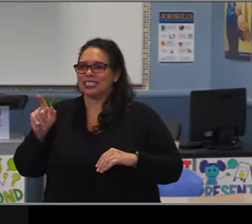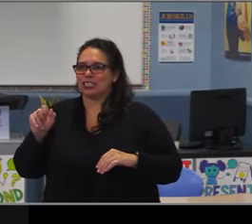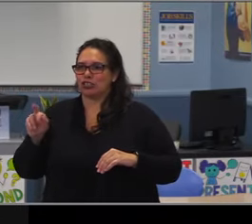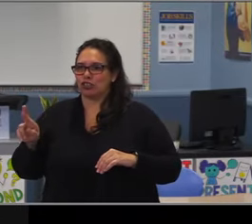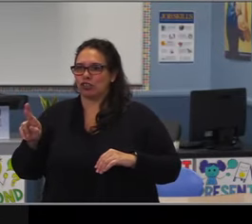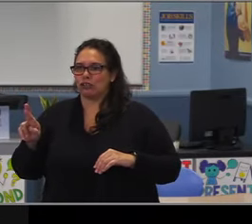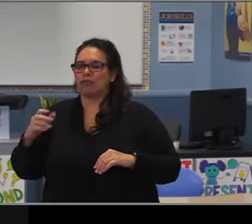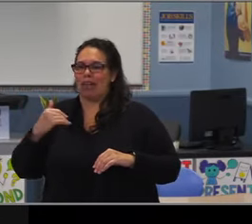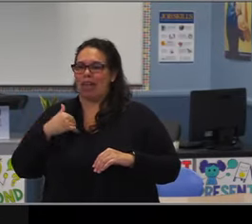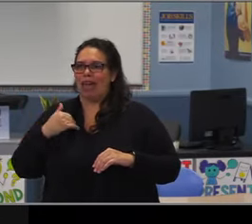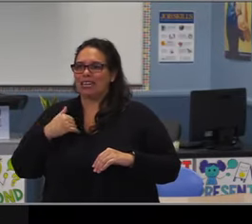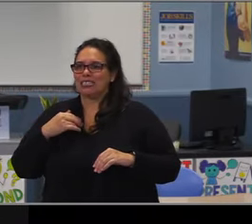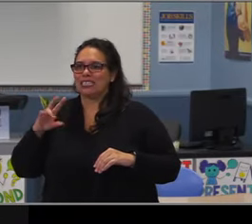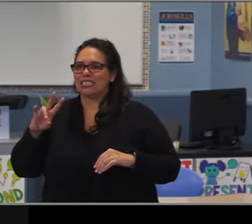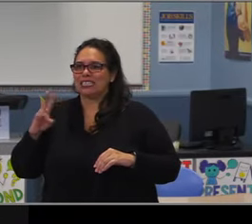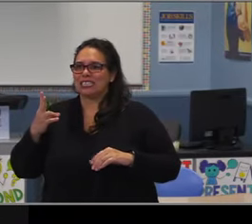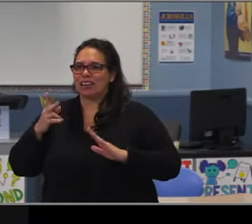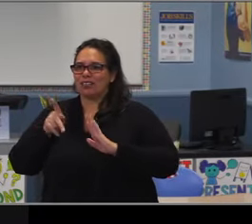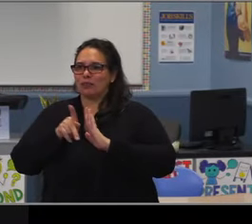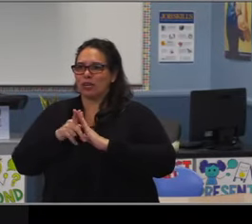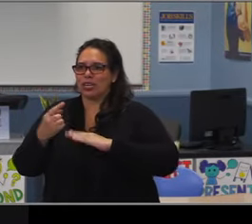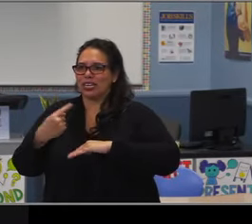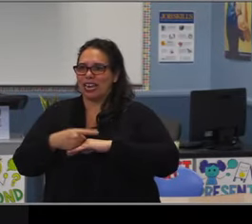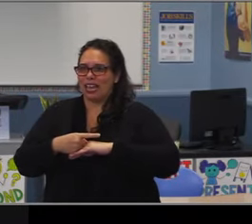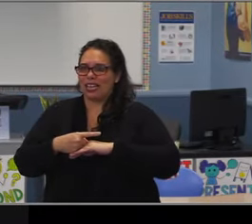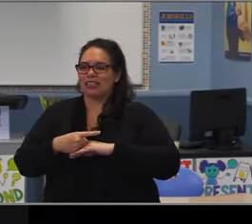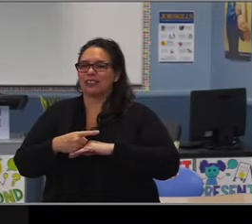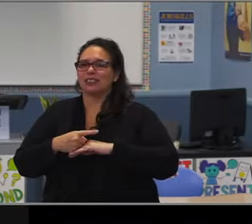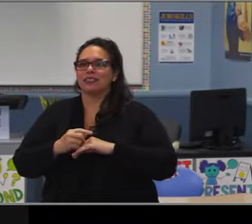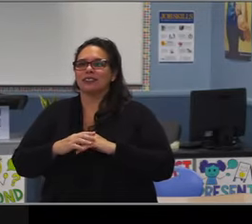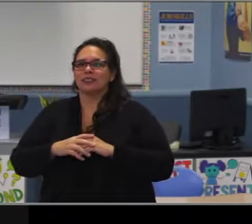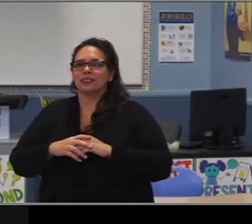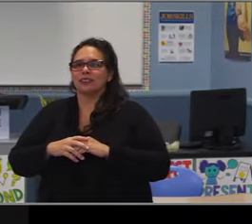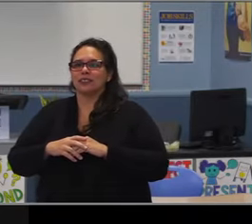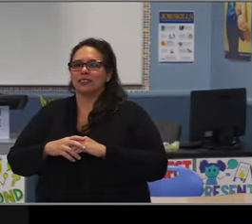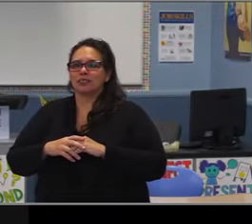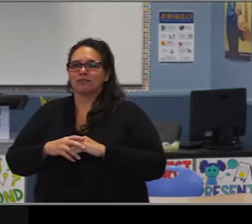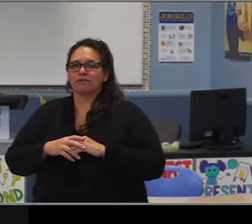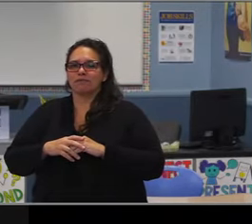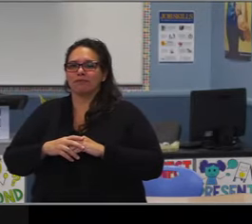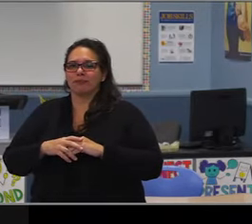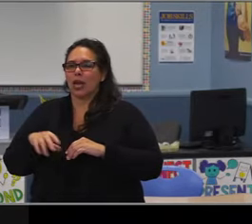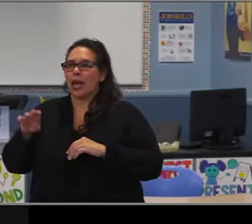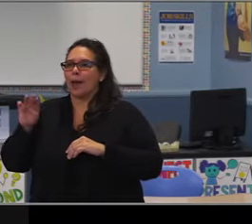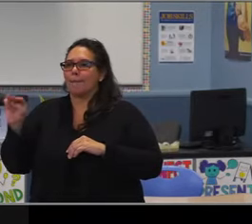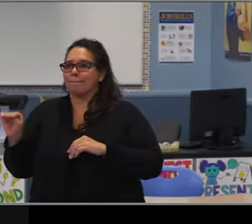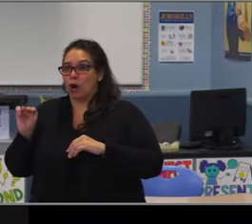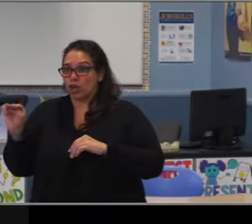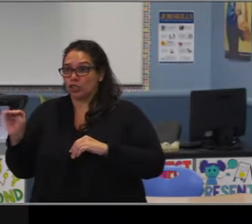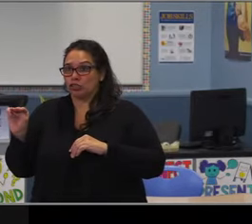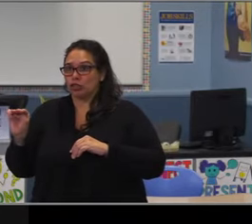and what we did with Bertram. And that is time bound. So part of our recommendations moving forward,